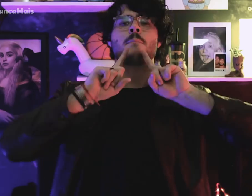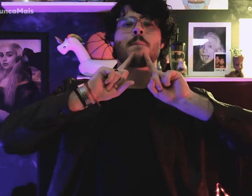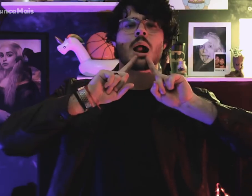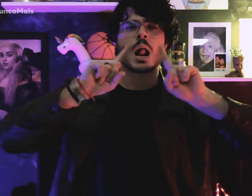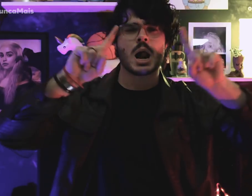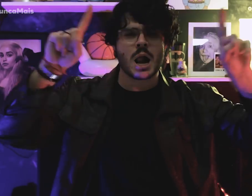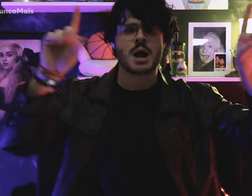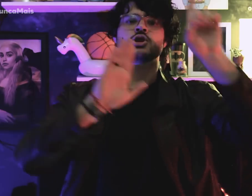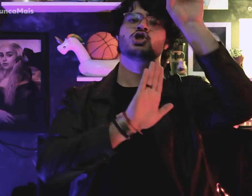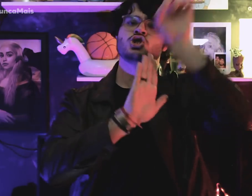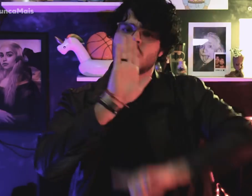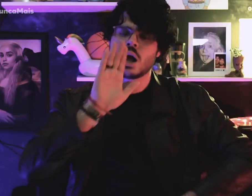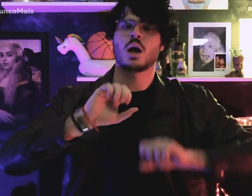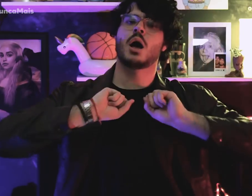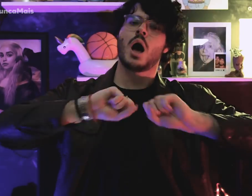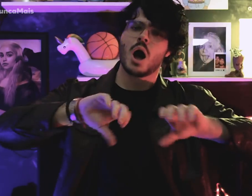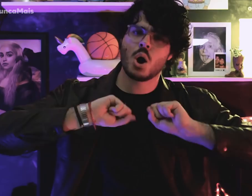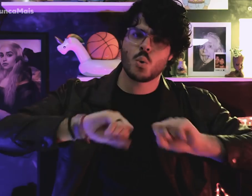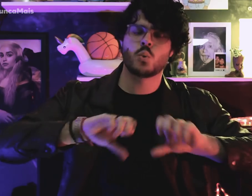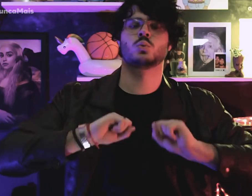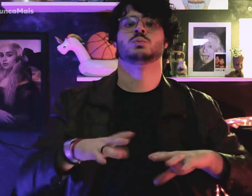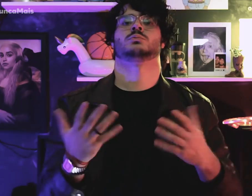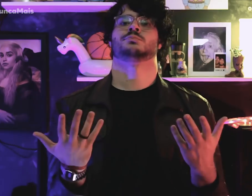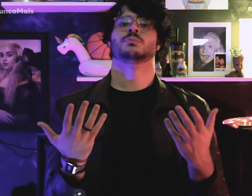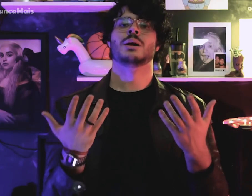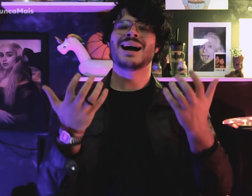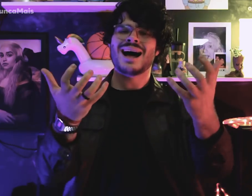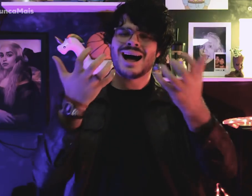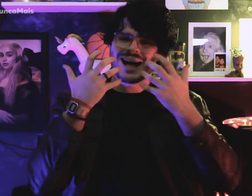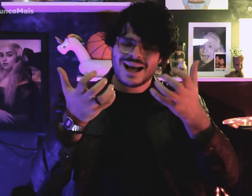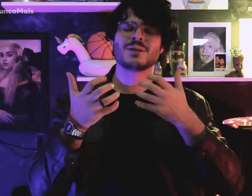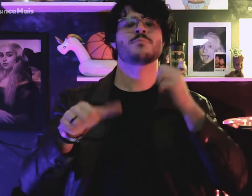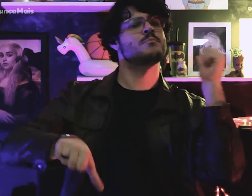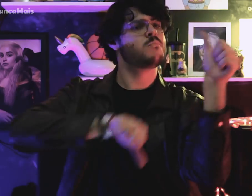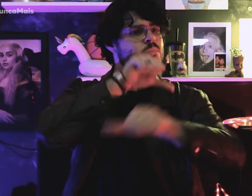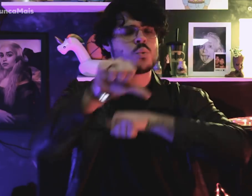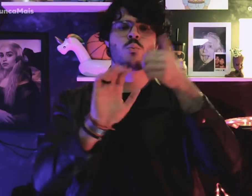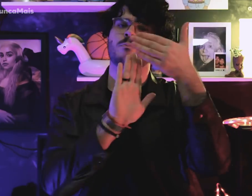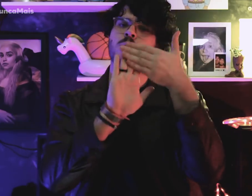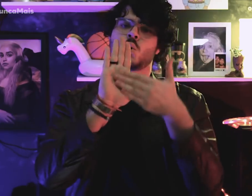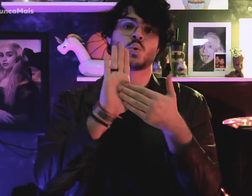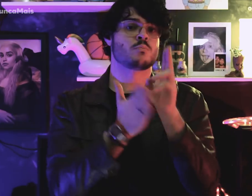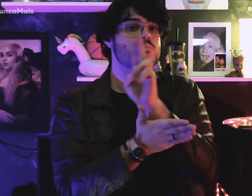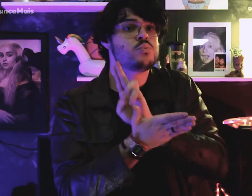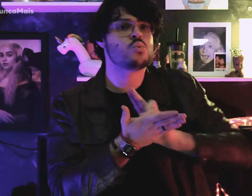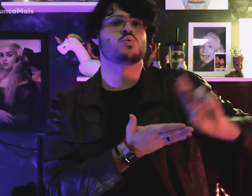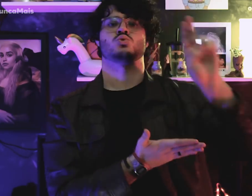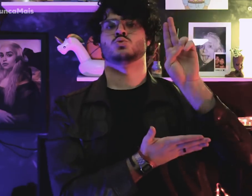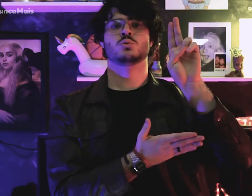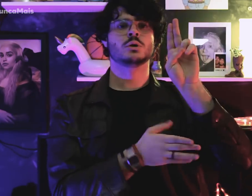They defended student movements, required university reform